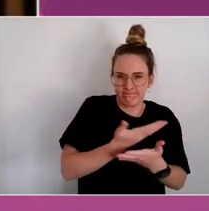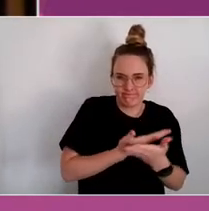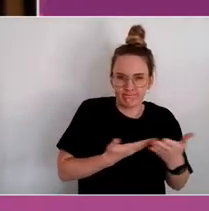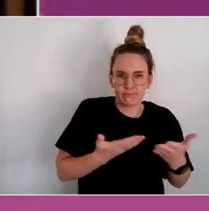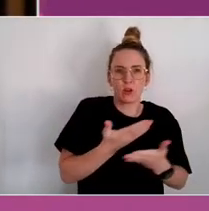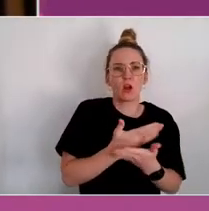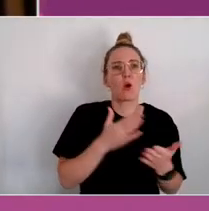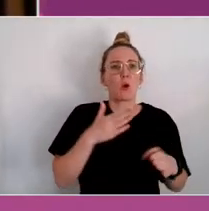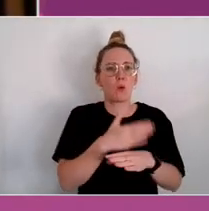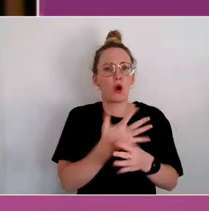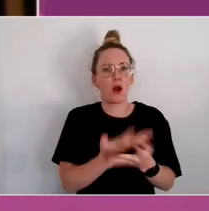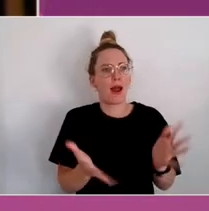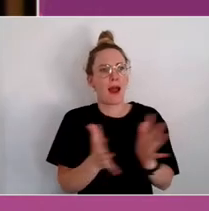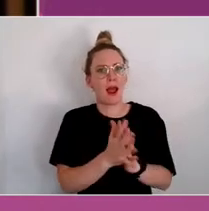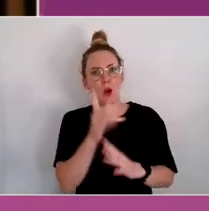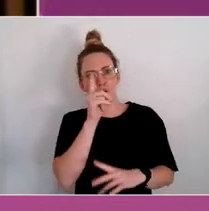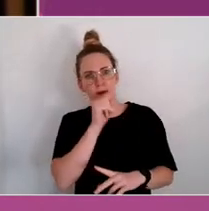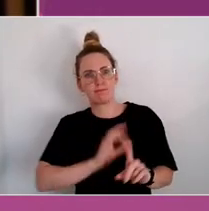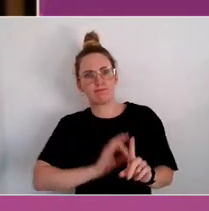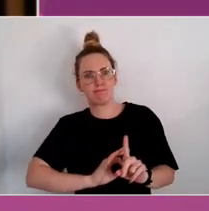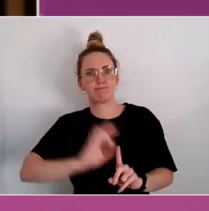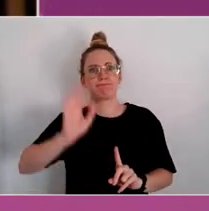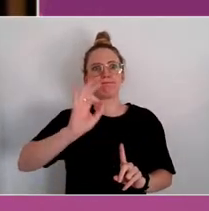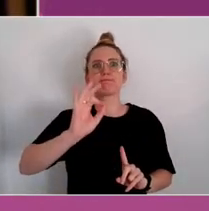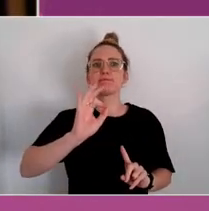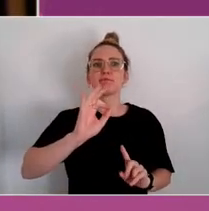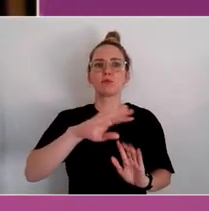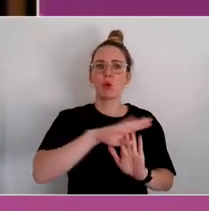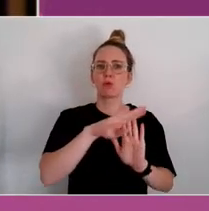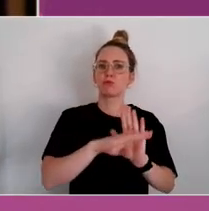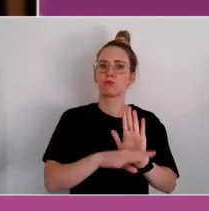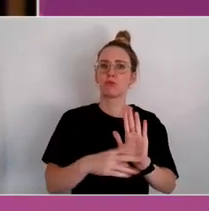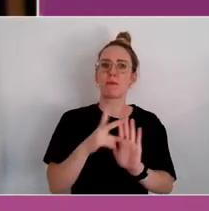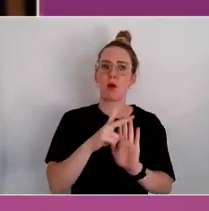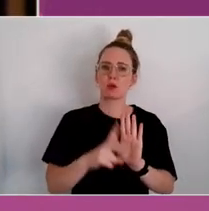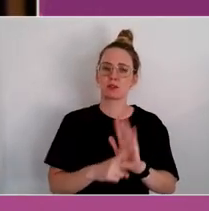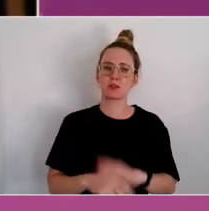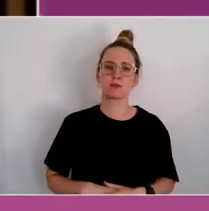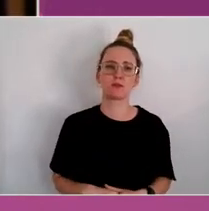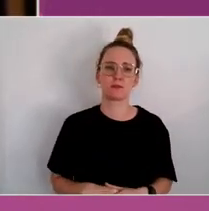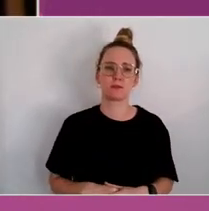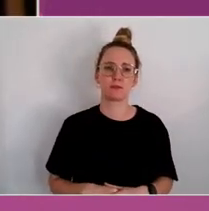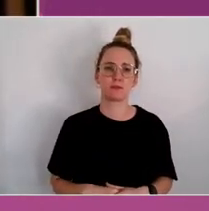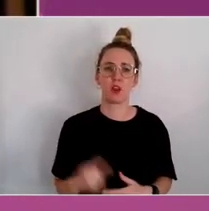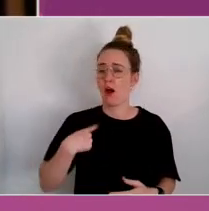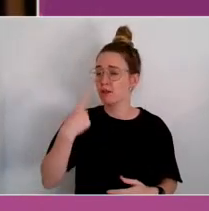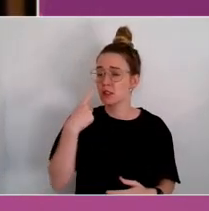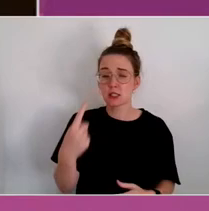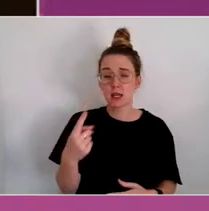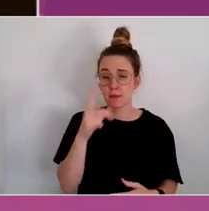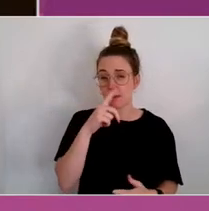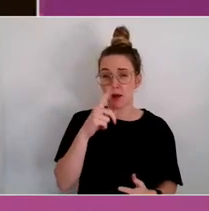So that's something that is definitely - I saw people frantically reinforcing their notes